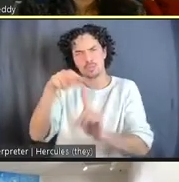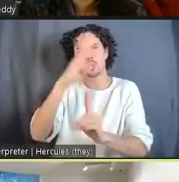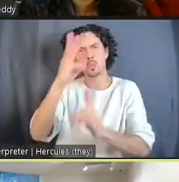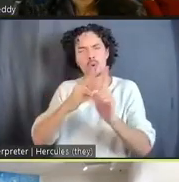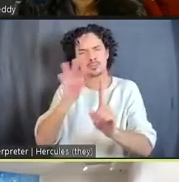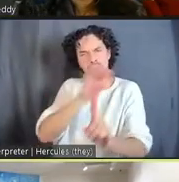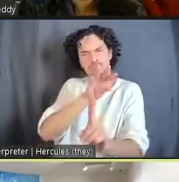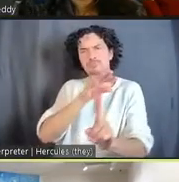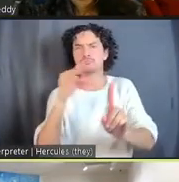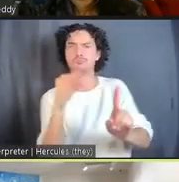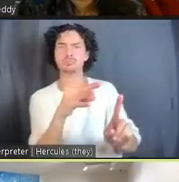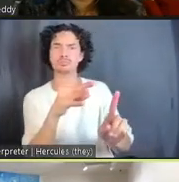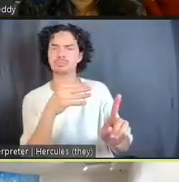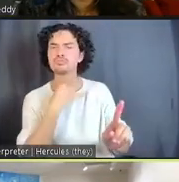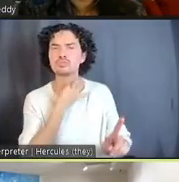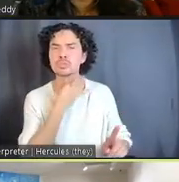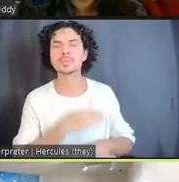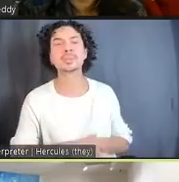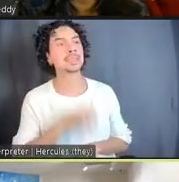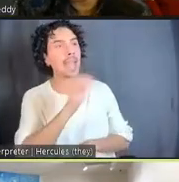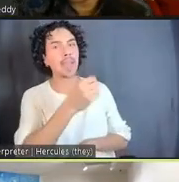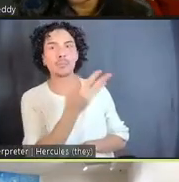Right. I mean, it's a couple of things, and I'll just...